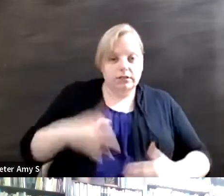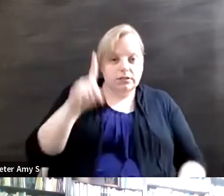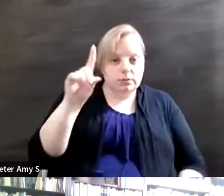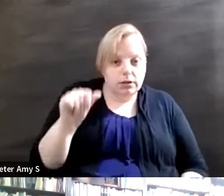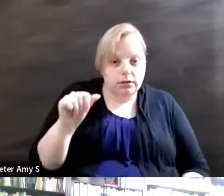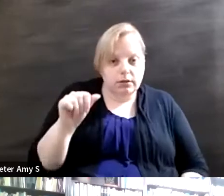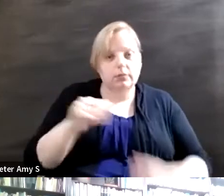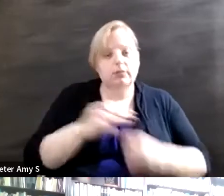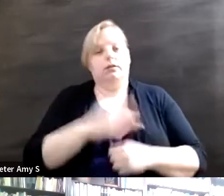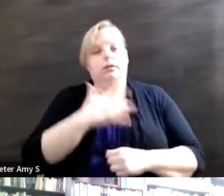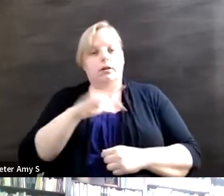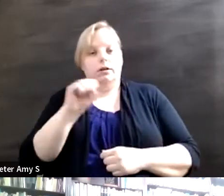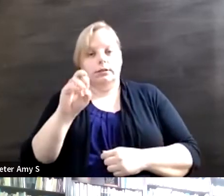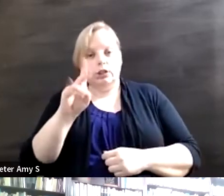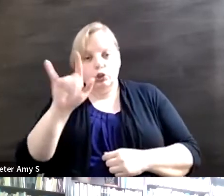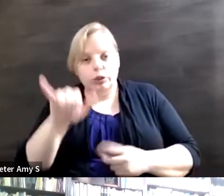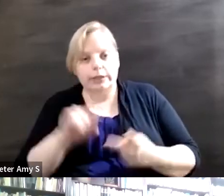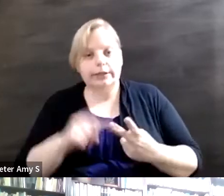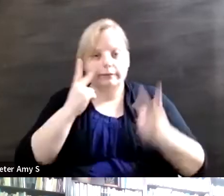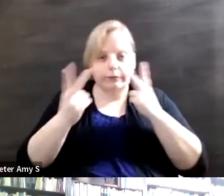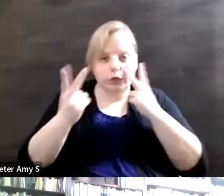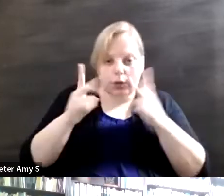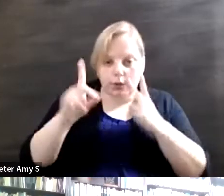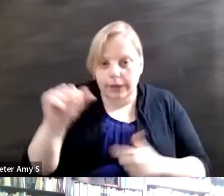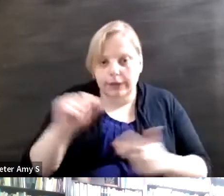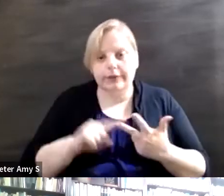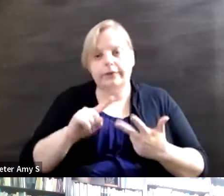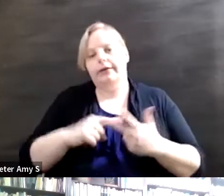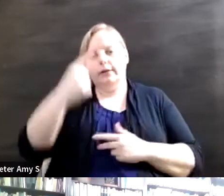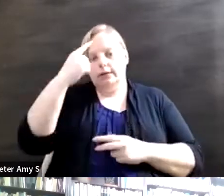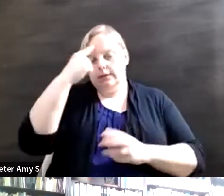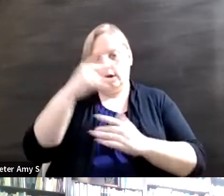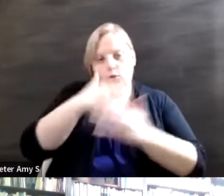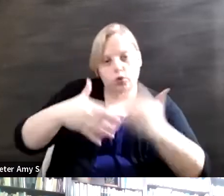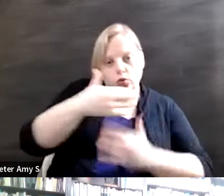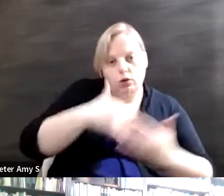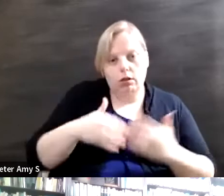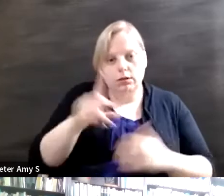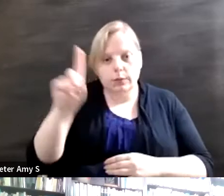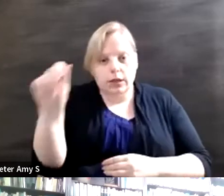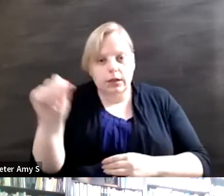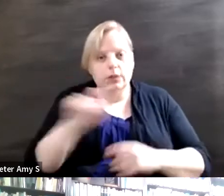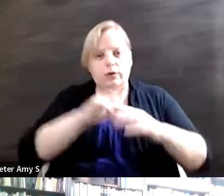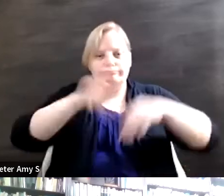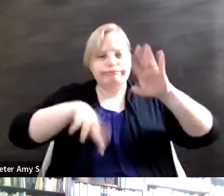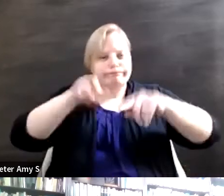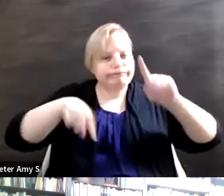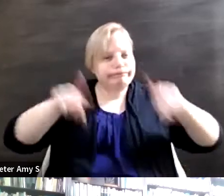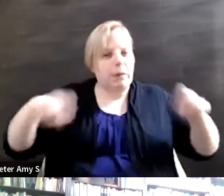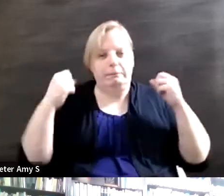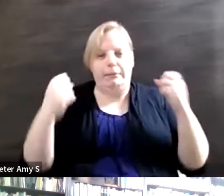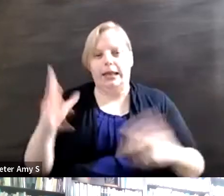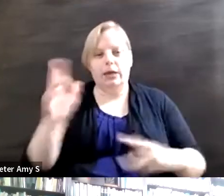sensory, visual, psychosocial disabilities, and we, the people with disabilities, need to have